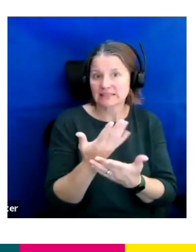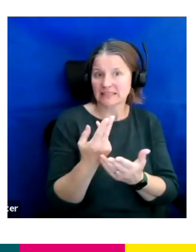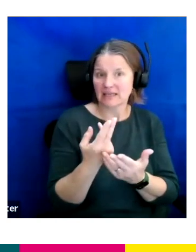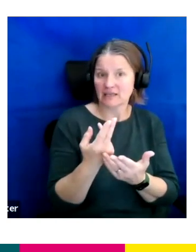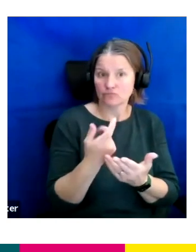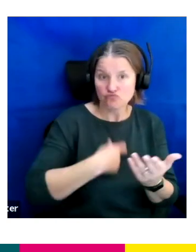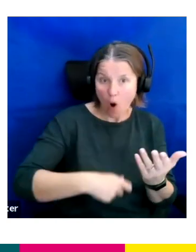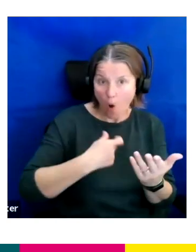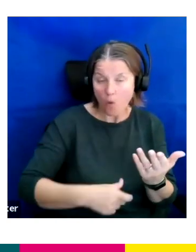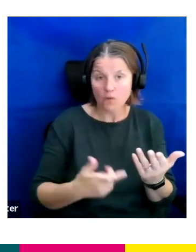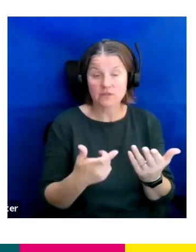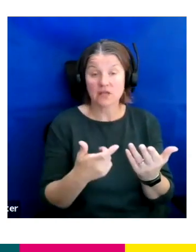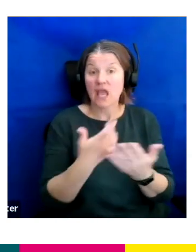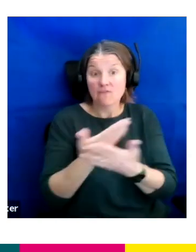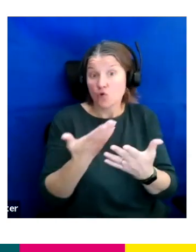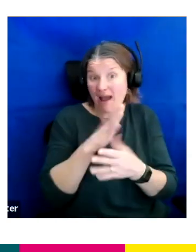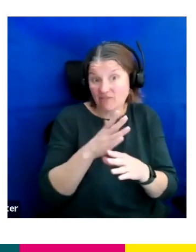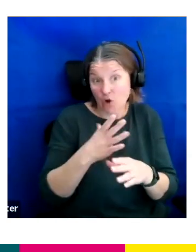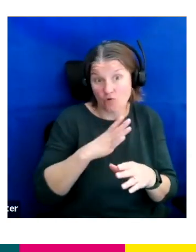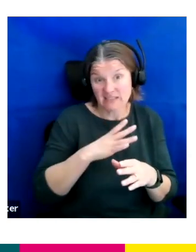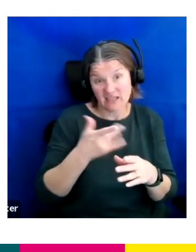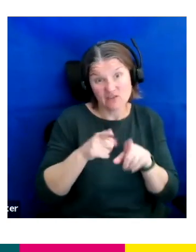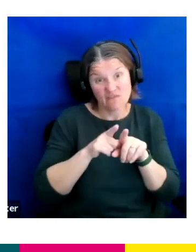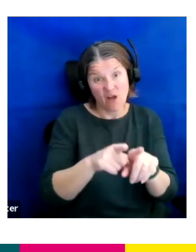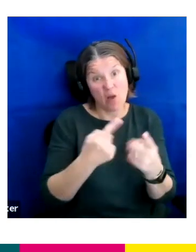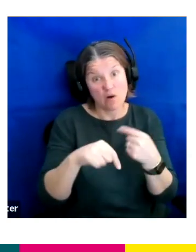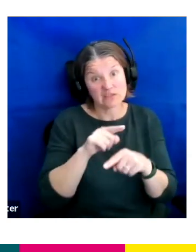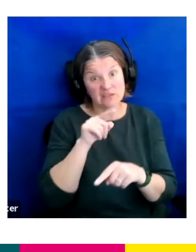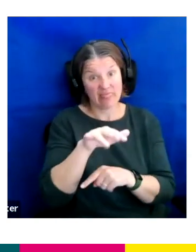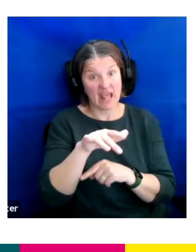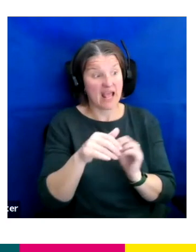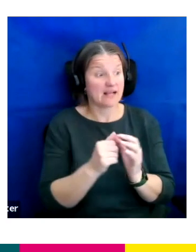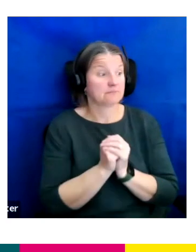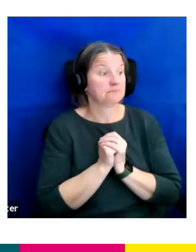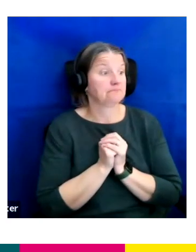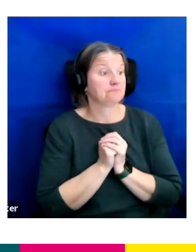So if you haven't already, please do give us a follow on there. Thank you very much.